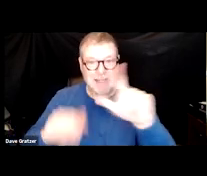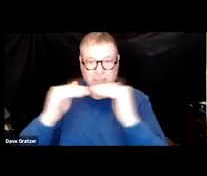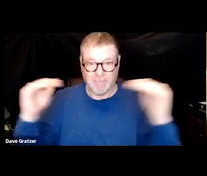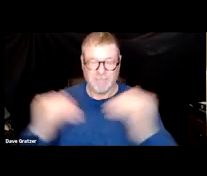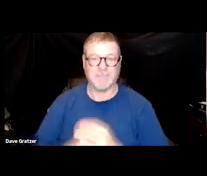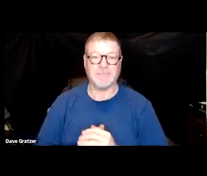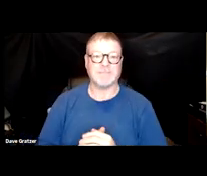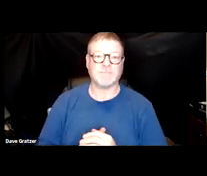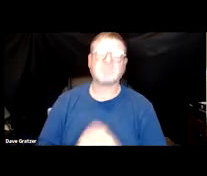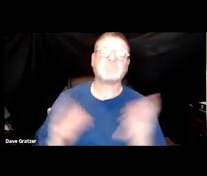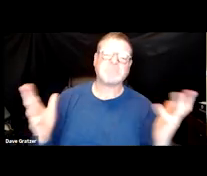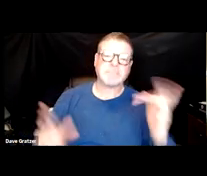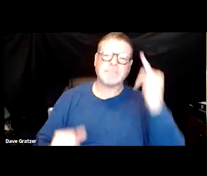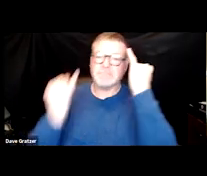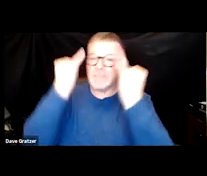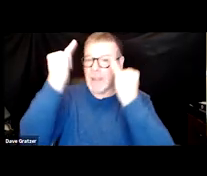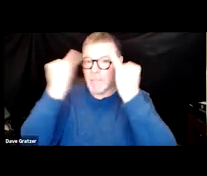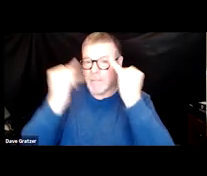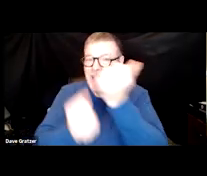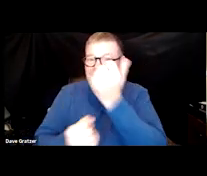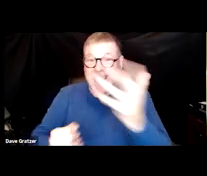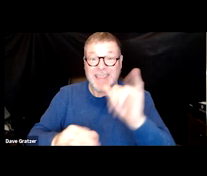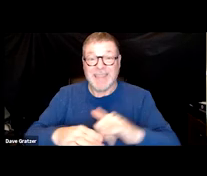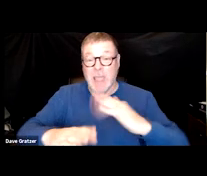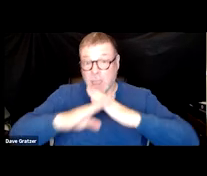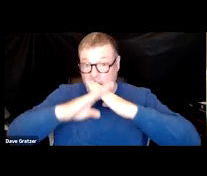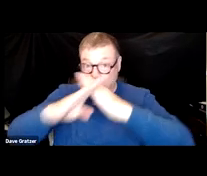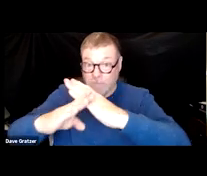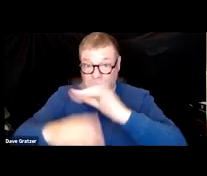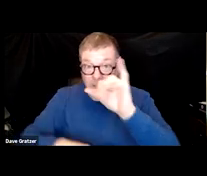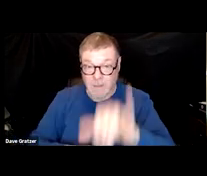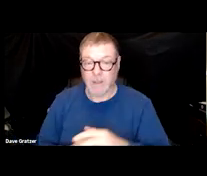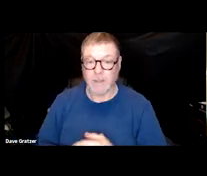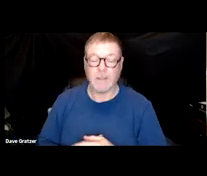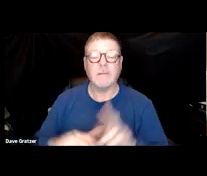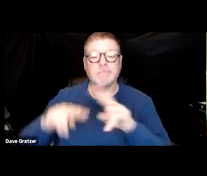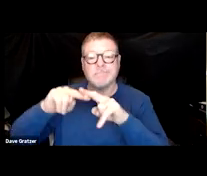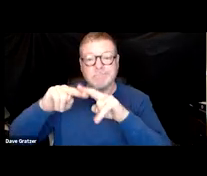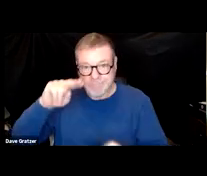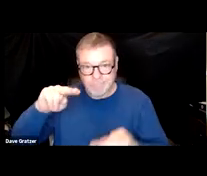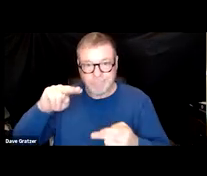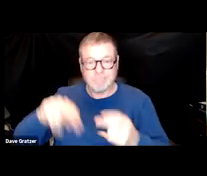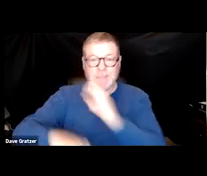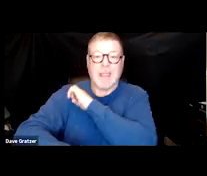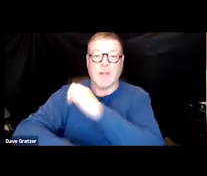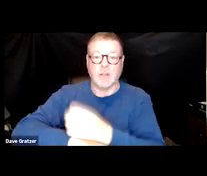So you can imagine, anything that gets in the way of that. You have decreased energy production, you feel tired.